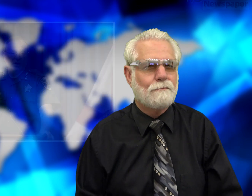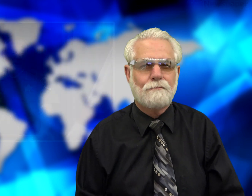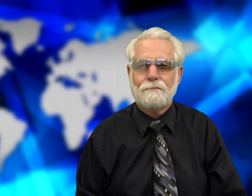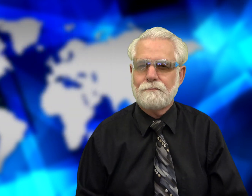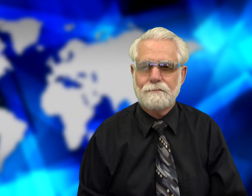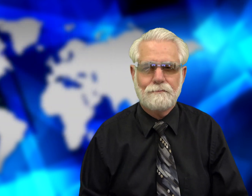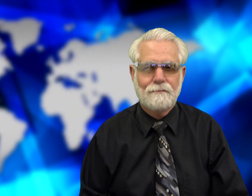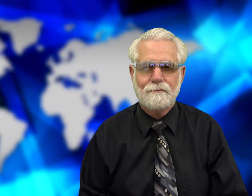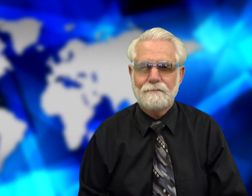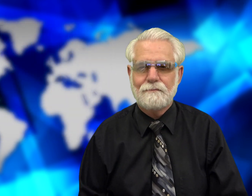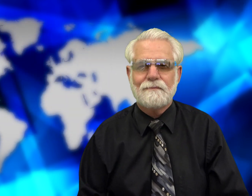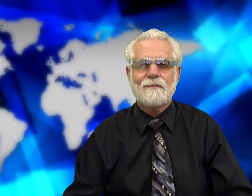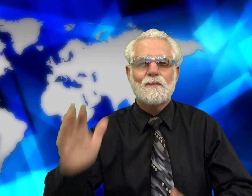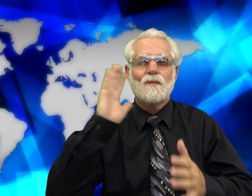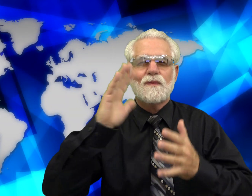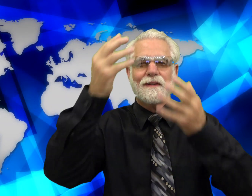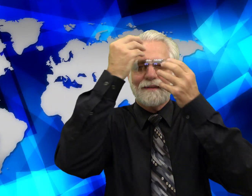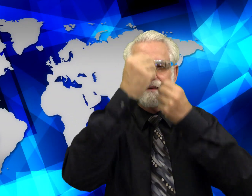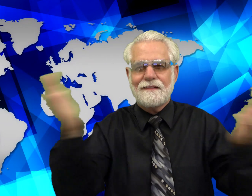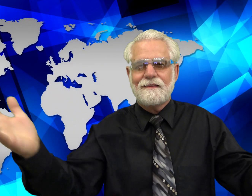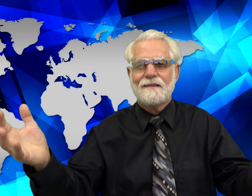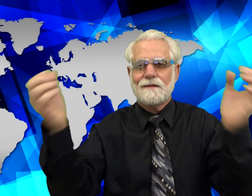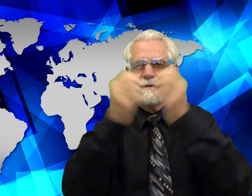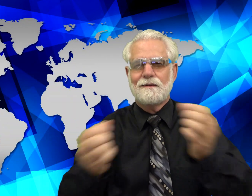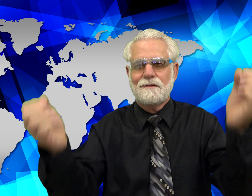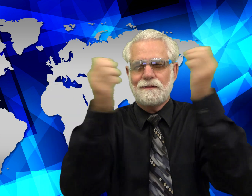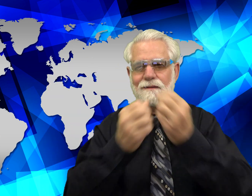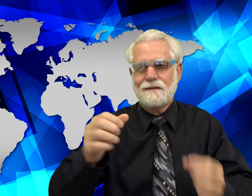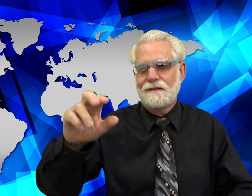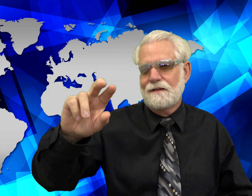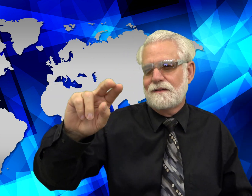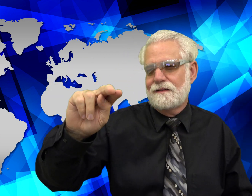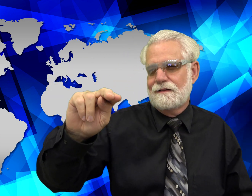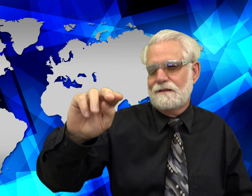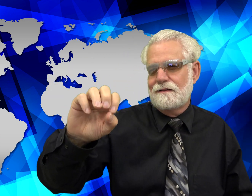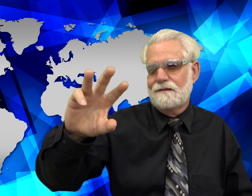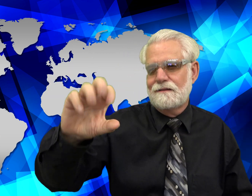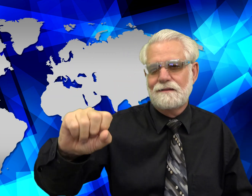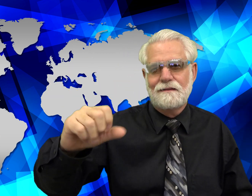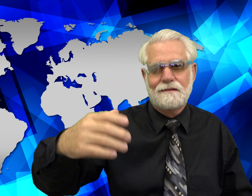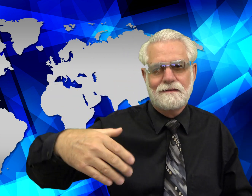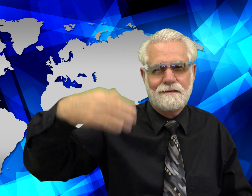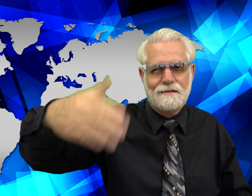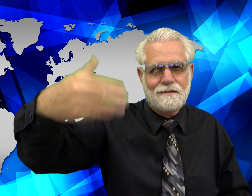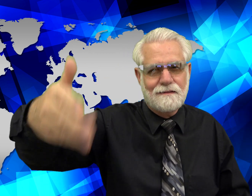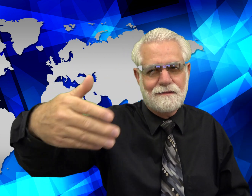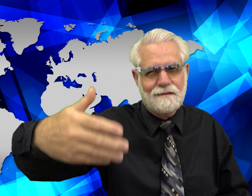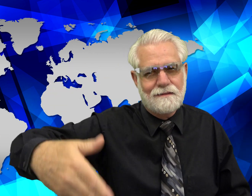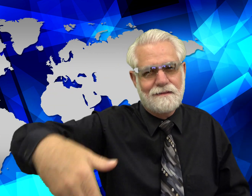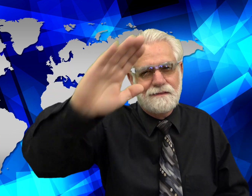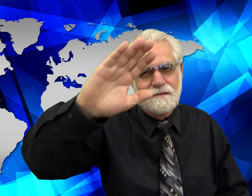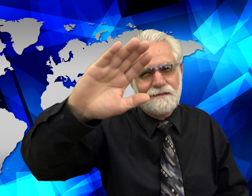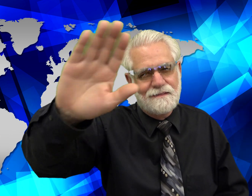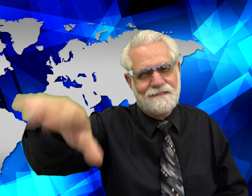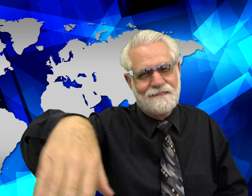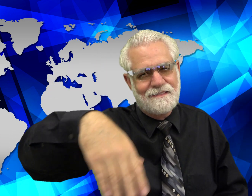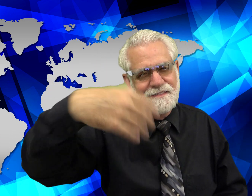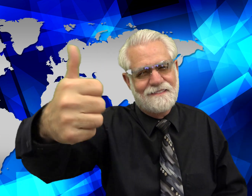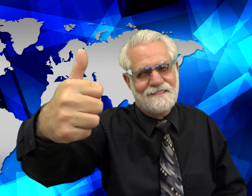I will inform you about more news in the days ahead. Alright!